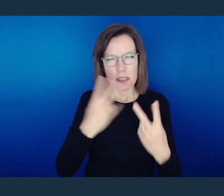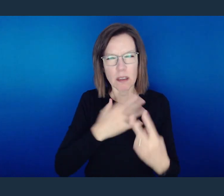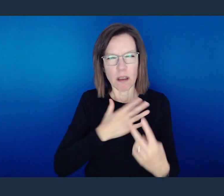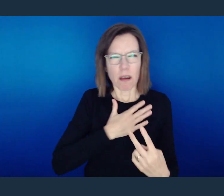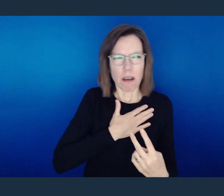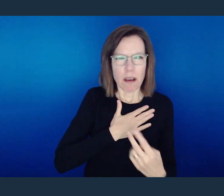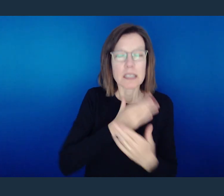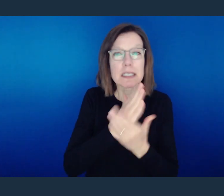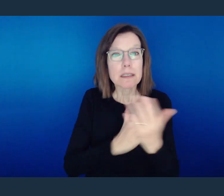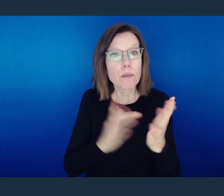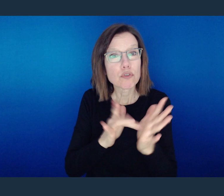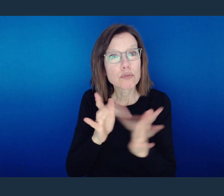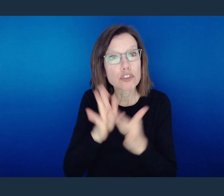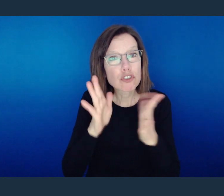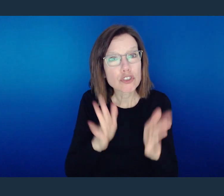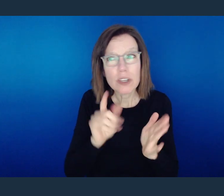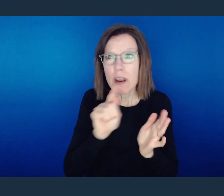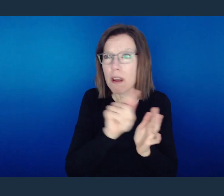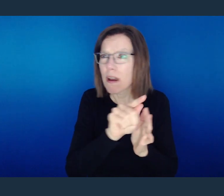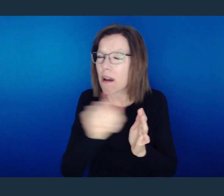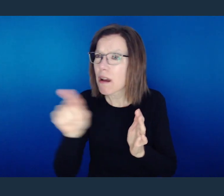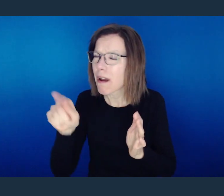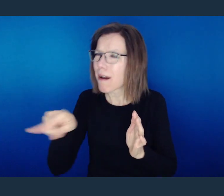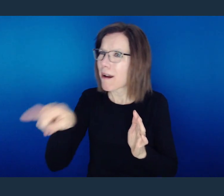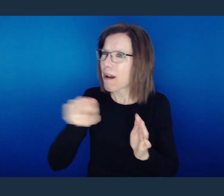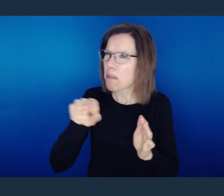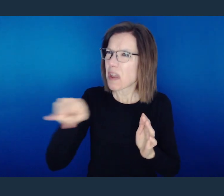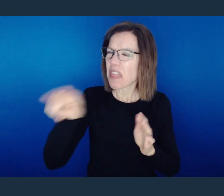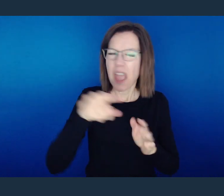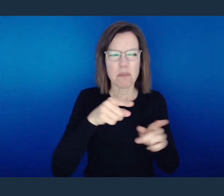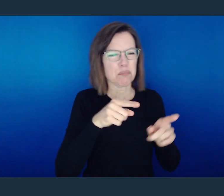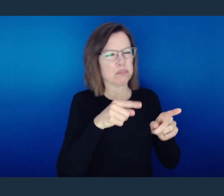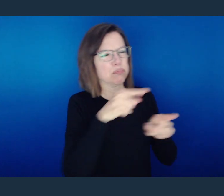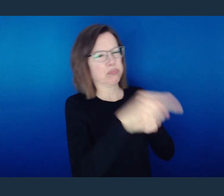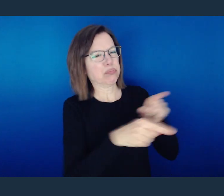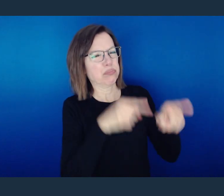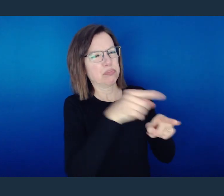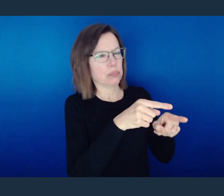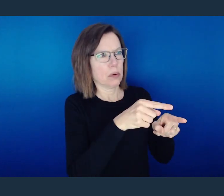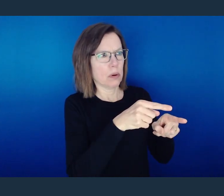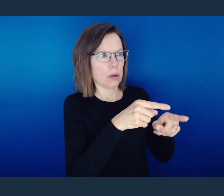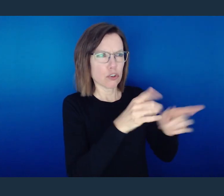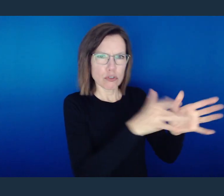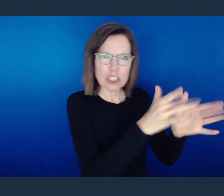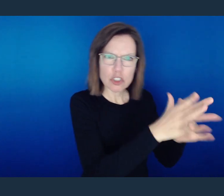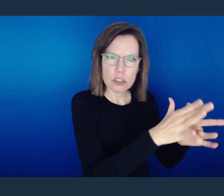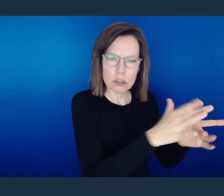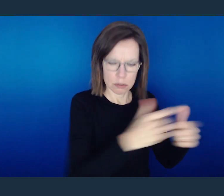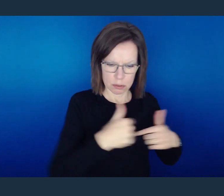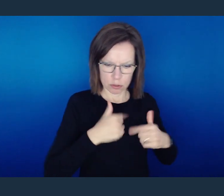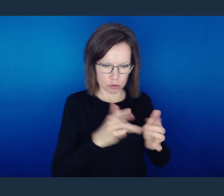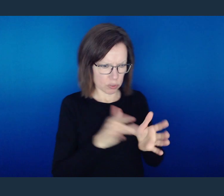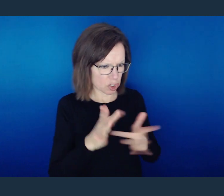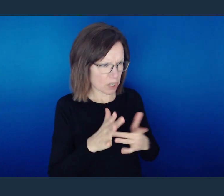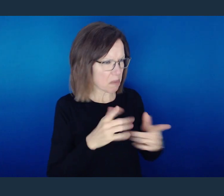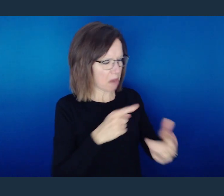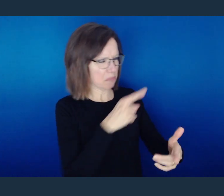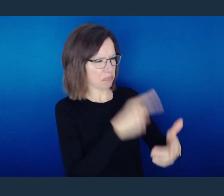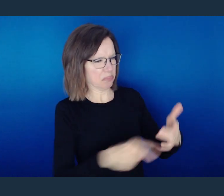I see Christians bearing crosses that are attacking others who also claim and profess to be Christians.